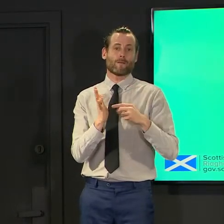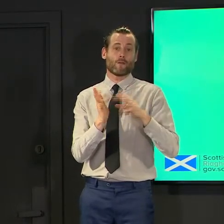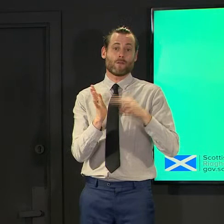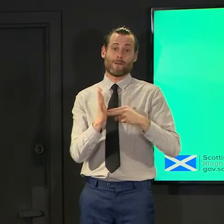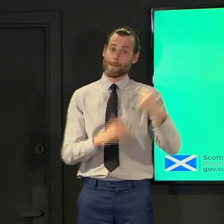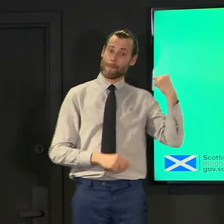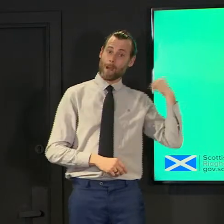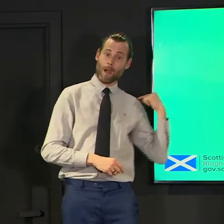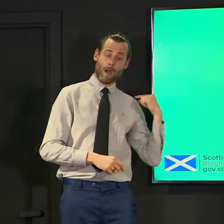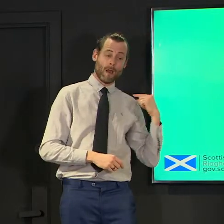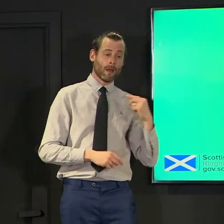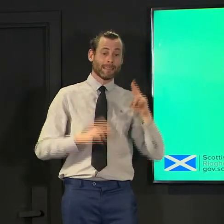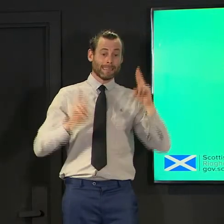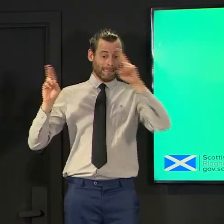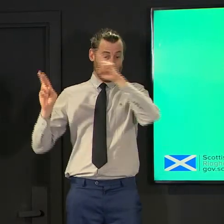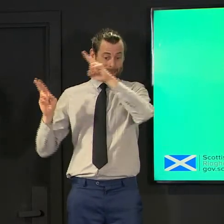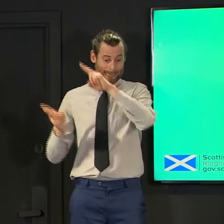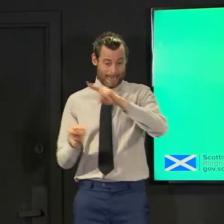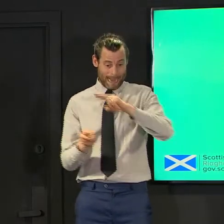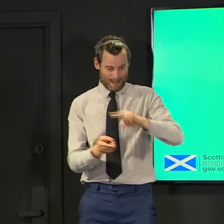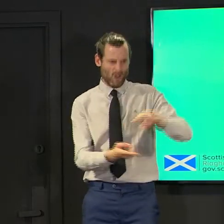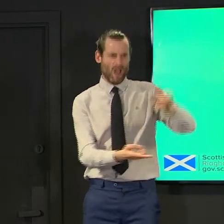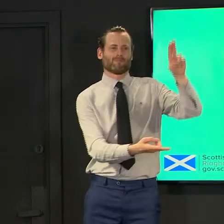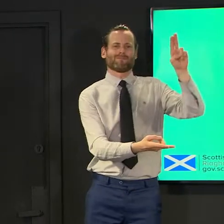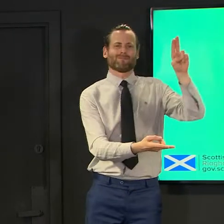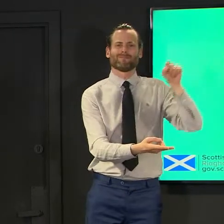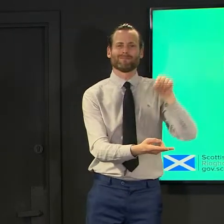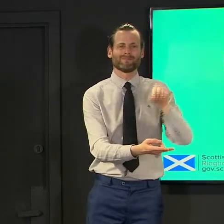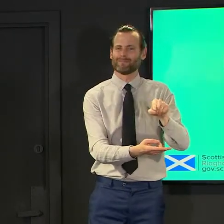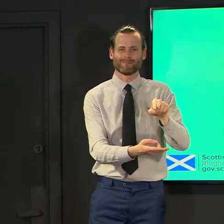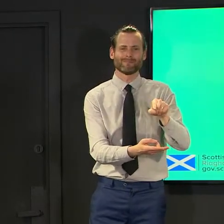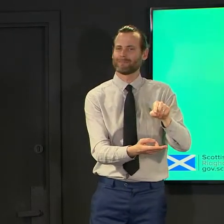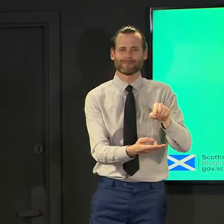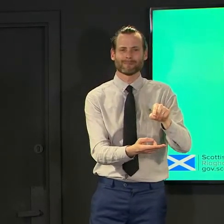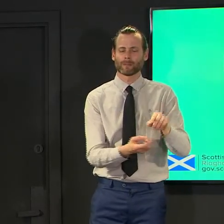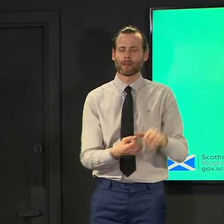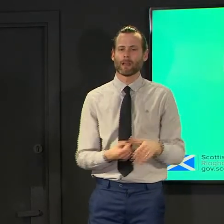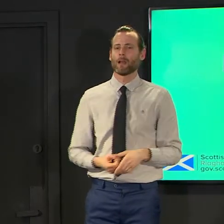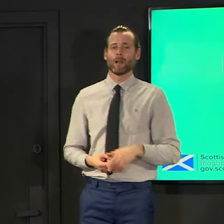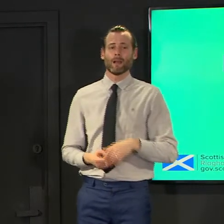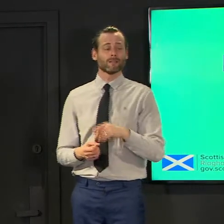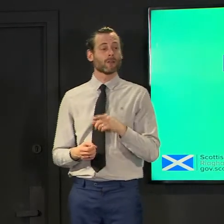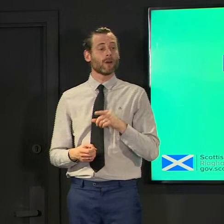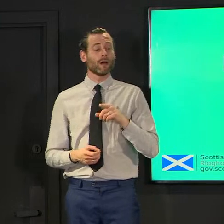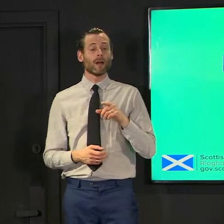difficult it may seem impossible i i'm unclear what the alternative is the alternative is to say